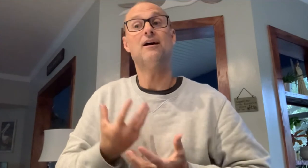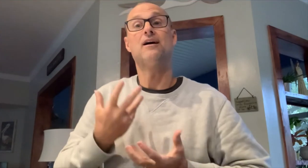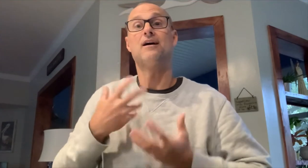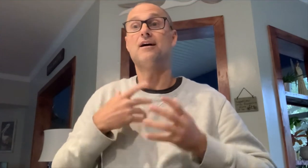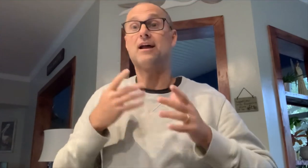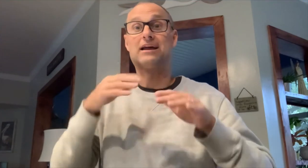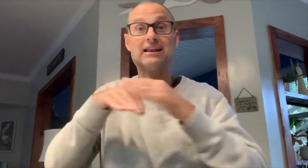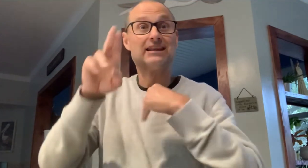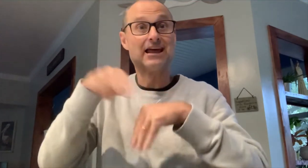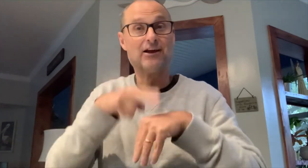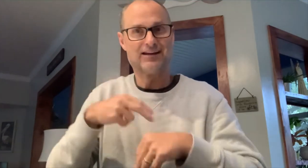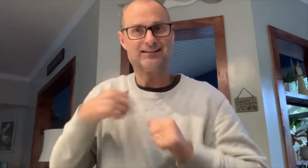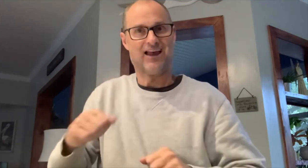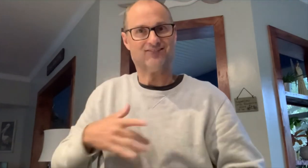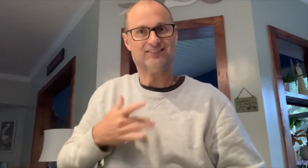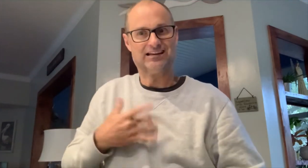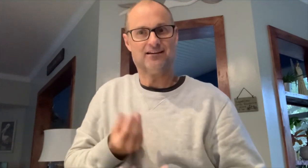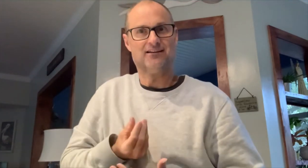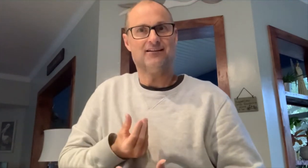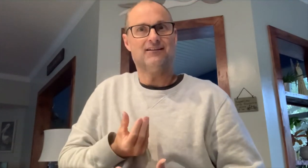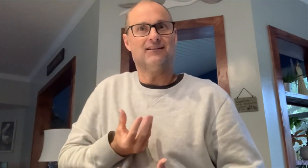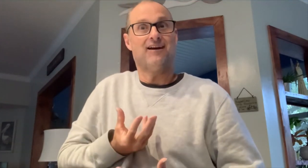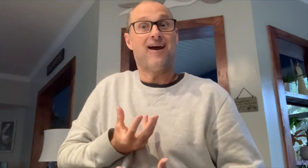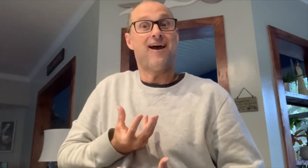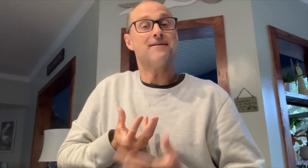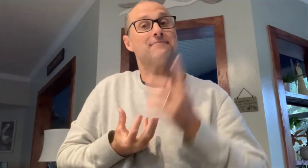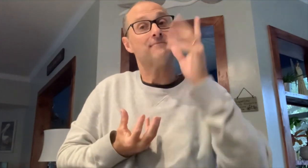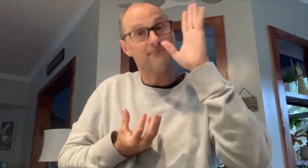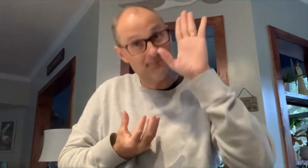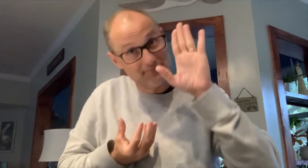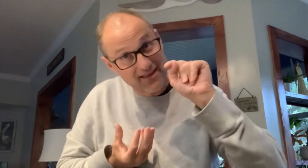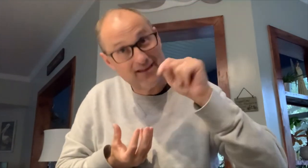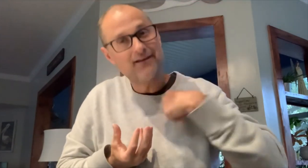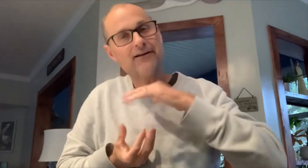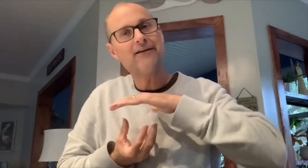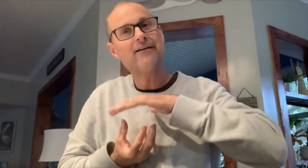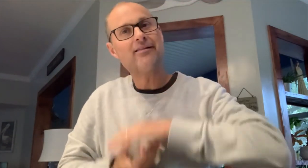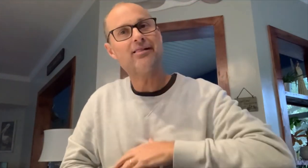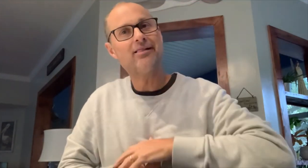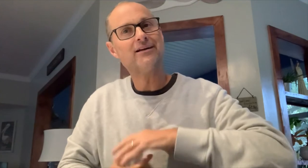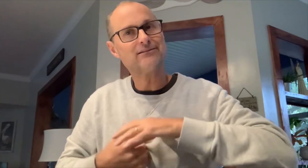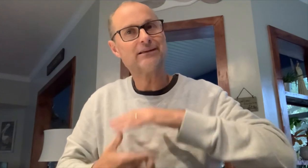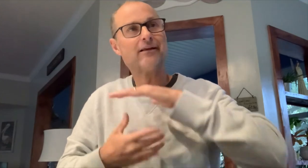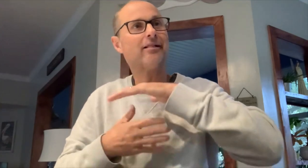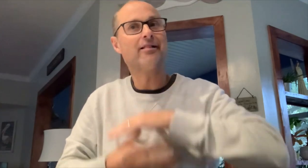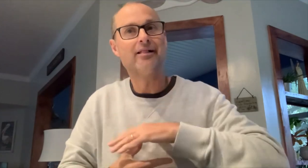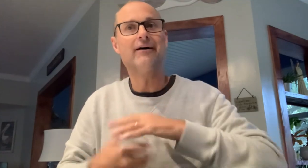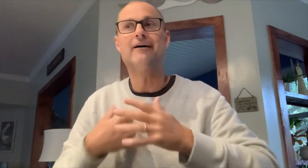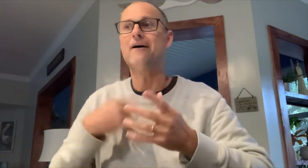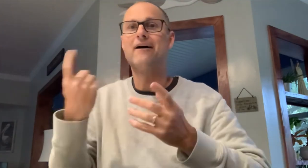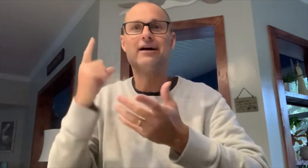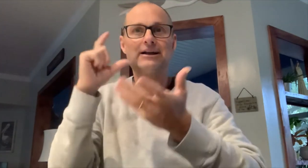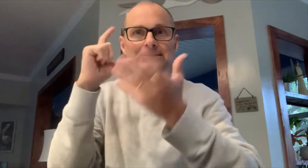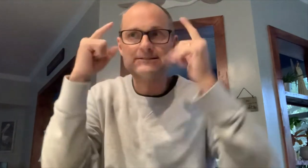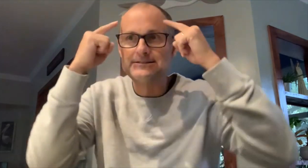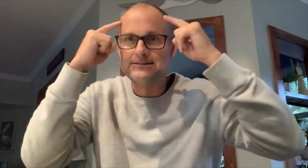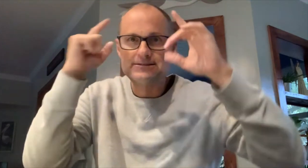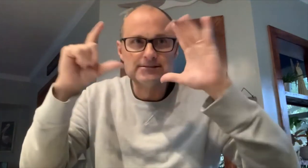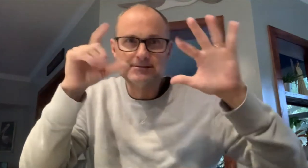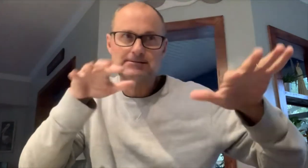And mine flourishes when I’m out in nature. But I was distracting myself with things like photography, or chatting with friends - keeping